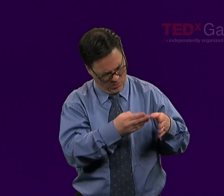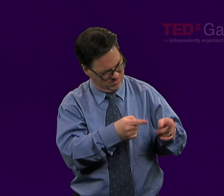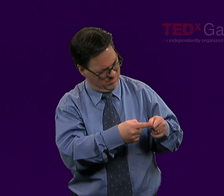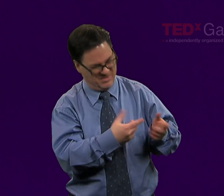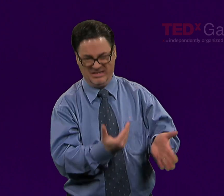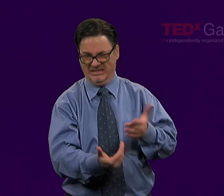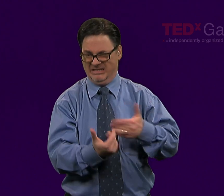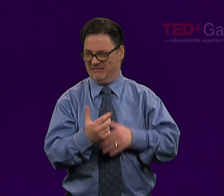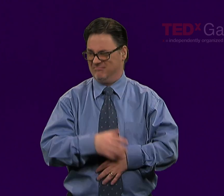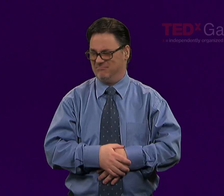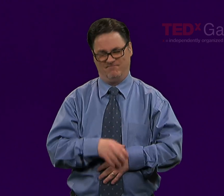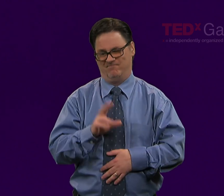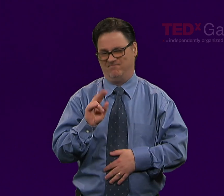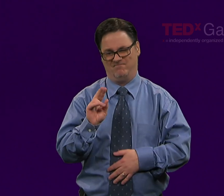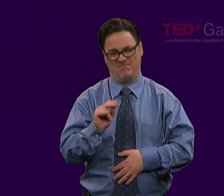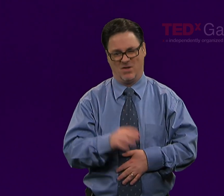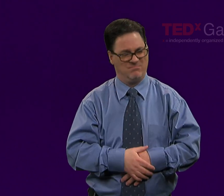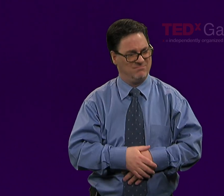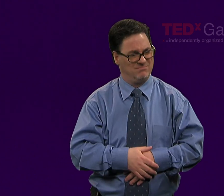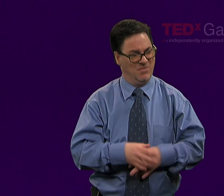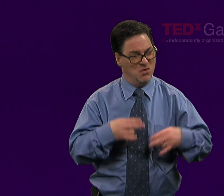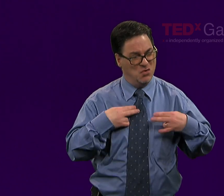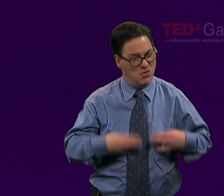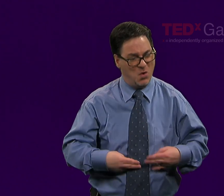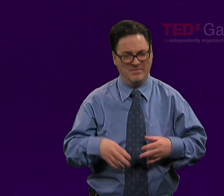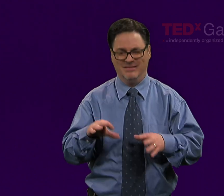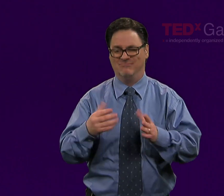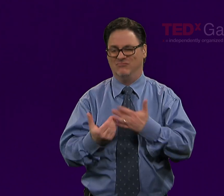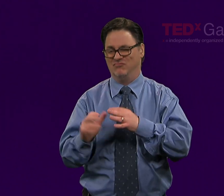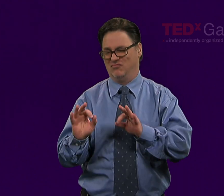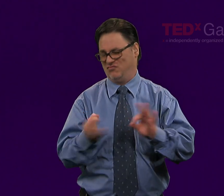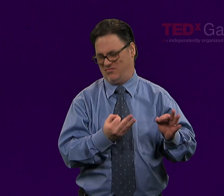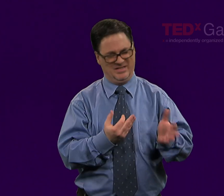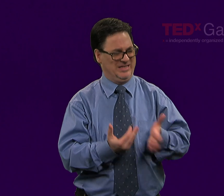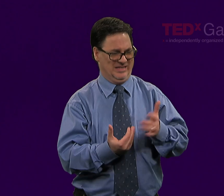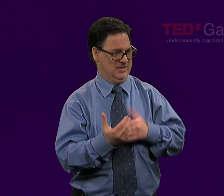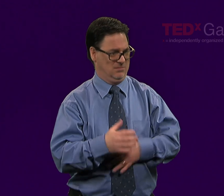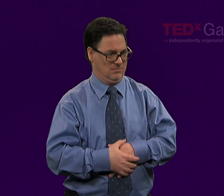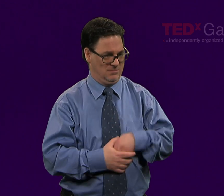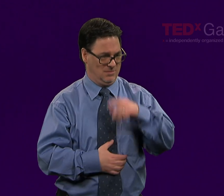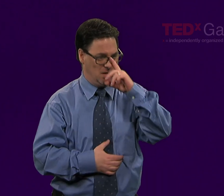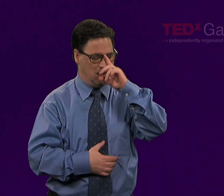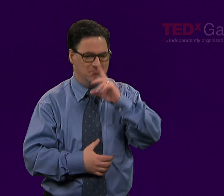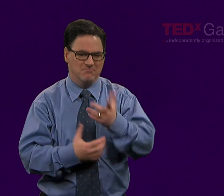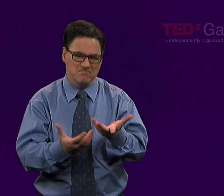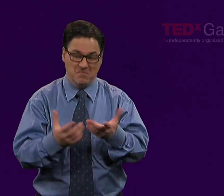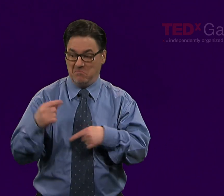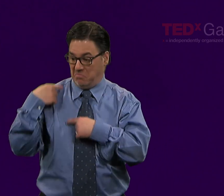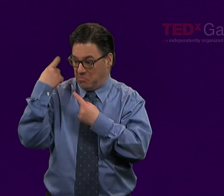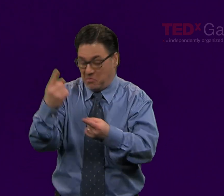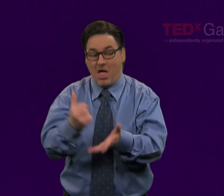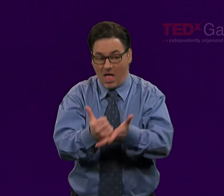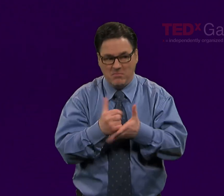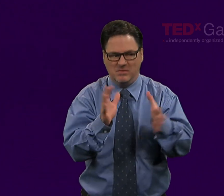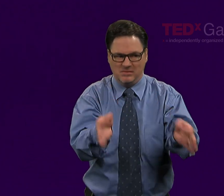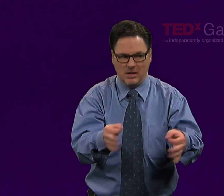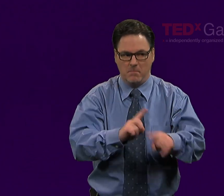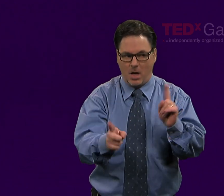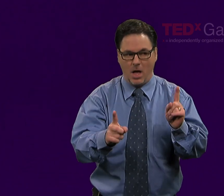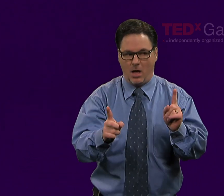You know, focus itself is not an easy thing. Humans are easily distracted. In the past, these things may have helped us